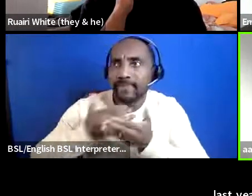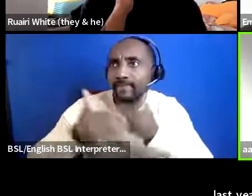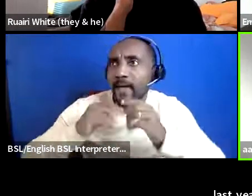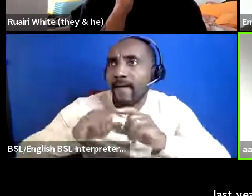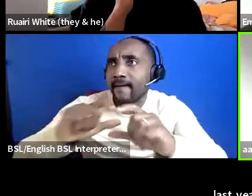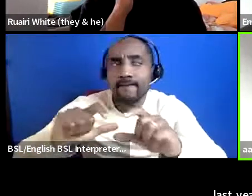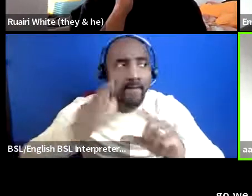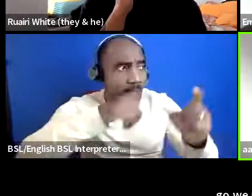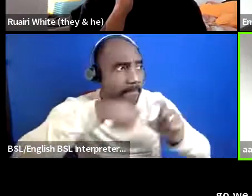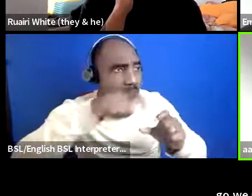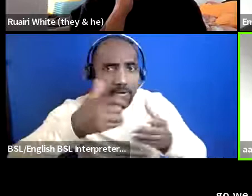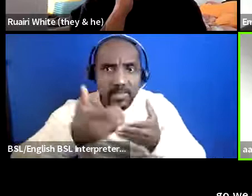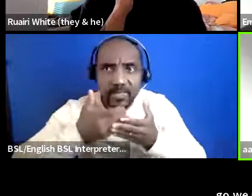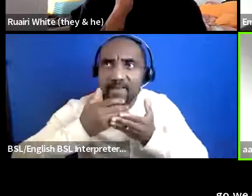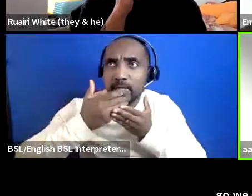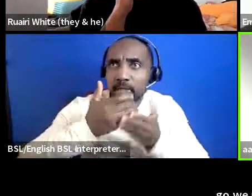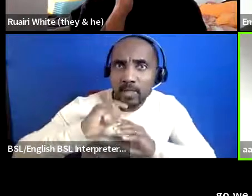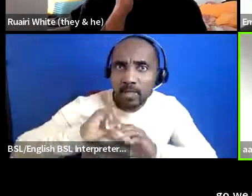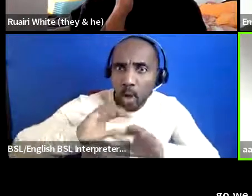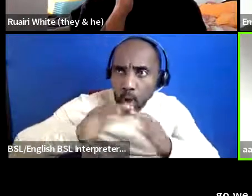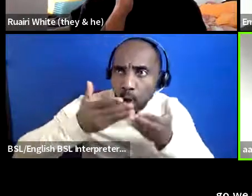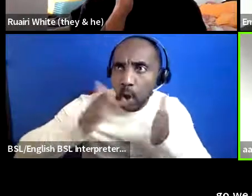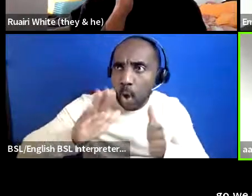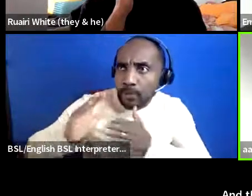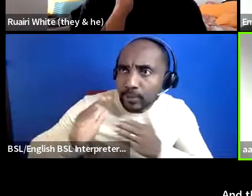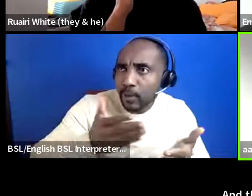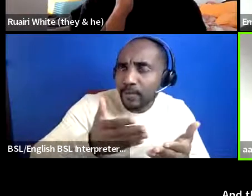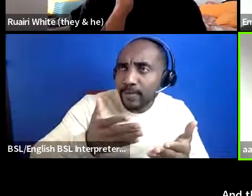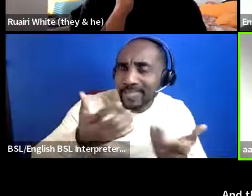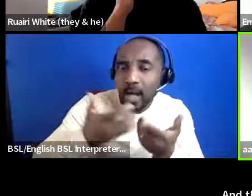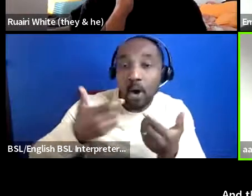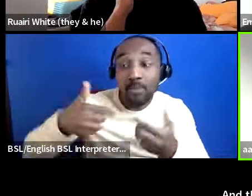and this year has been like actually just stop if we want to keep doing this for the next 20 years